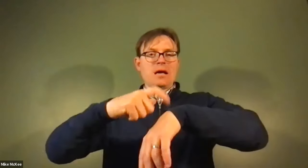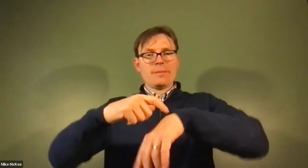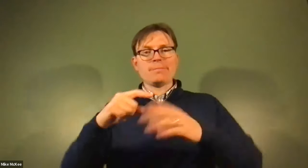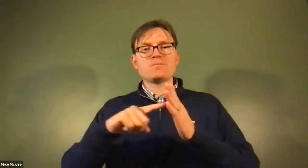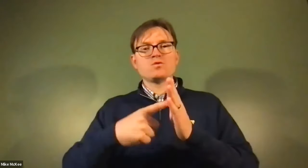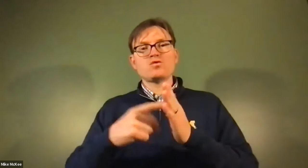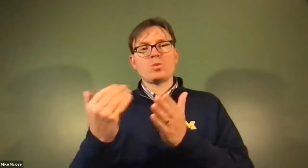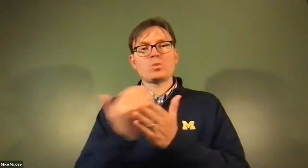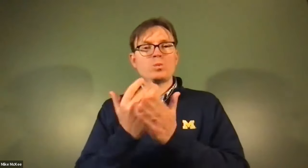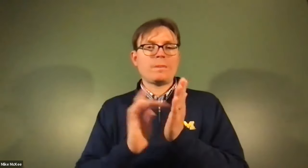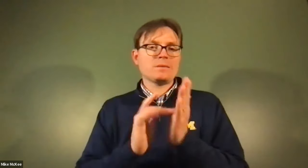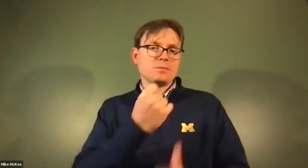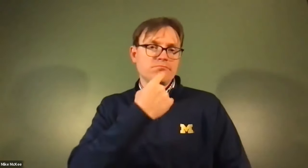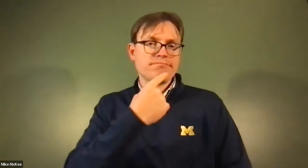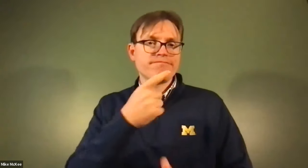James Cech: At that threshold.